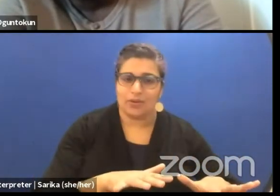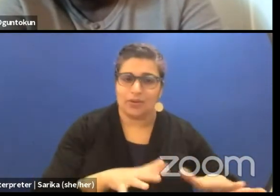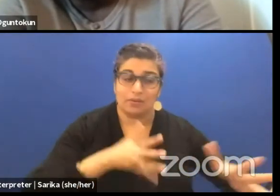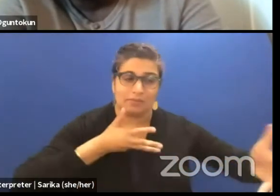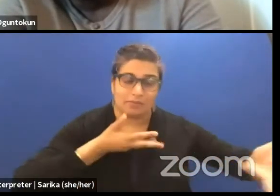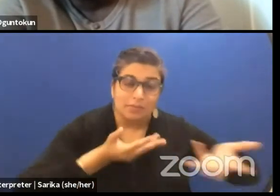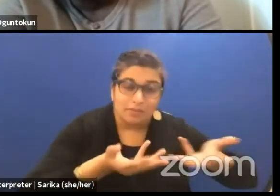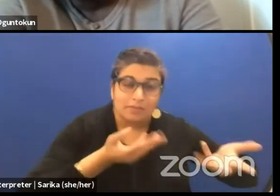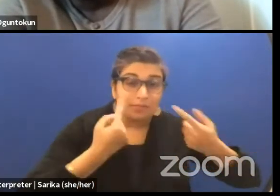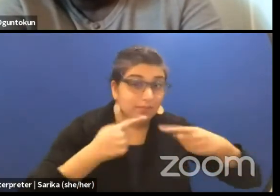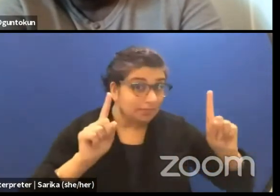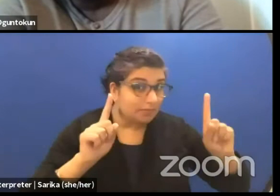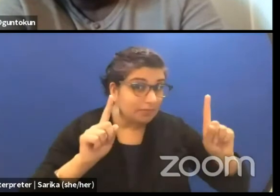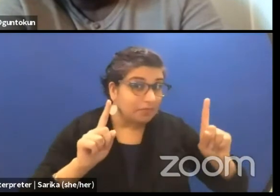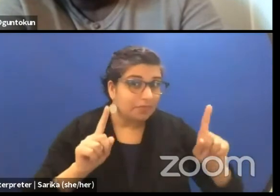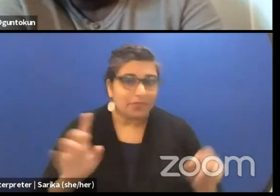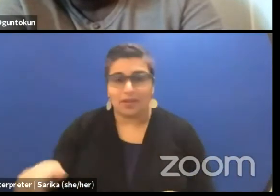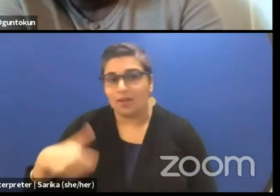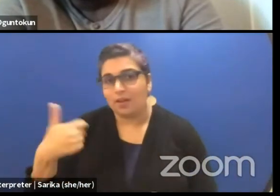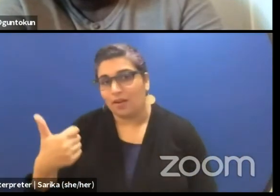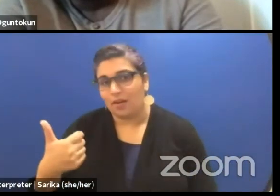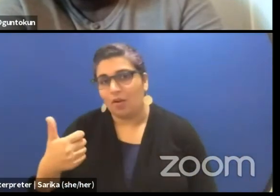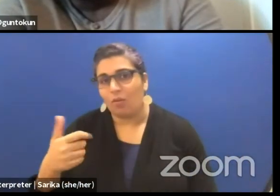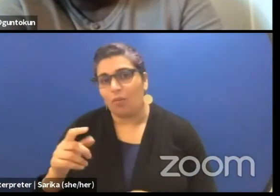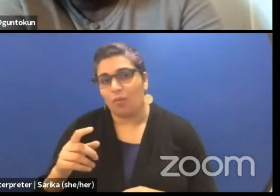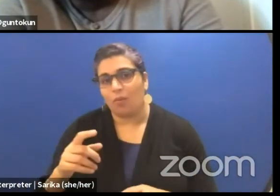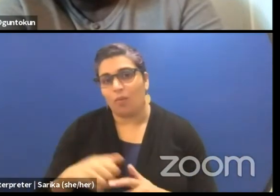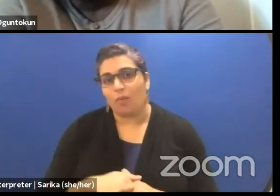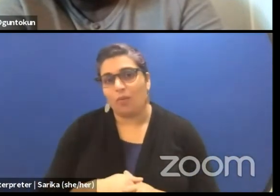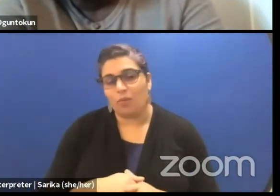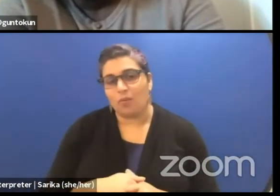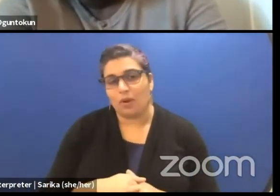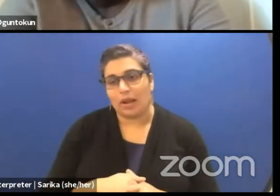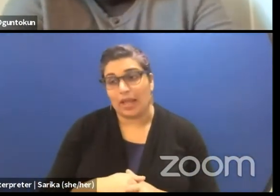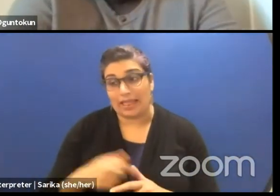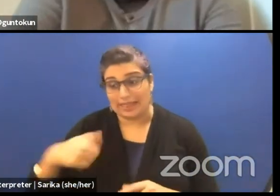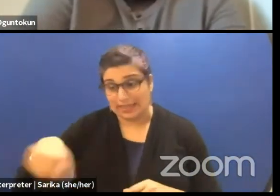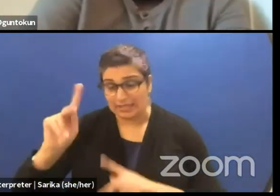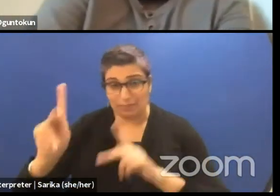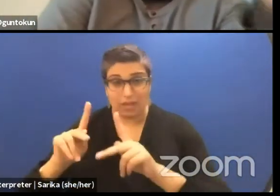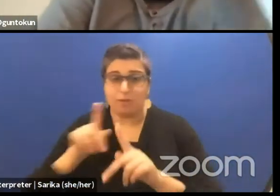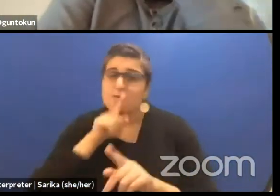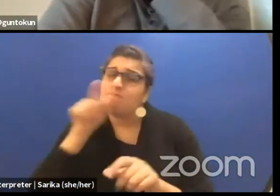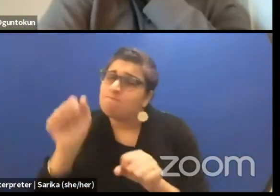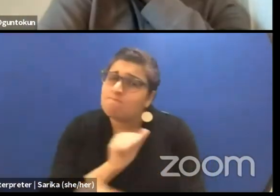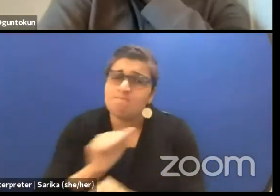And another thing, I think difference is that these people truly come from very different perspectives.